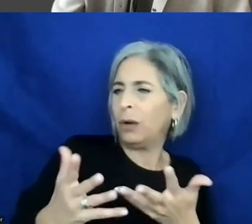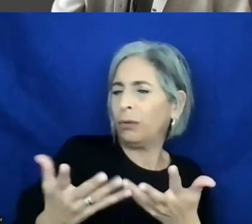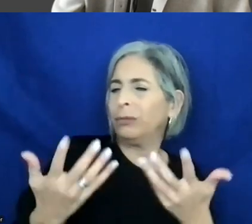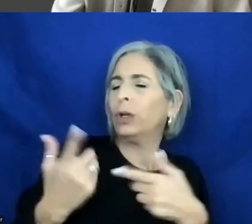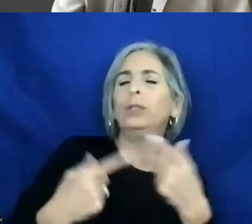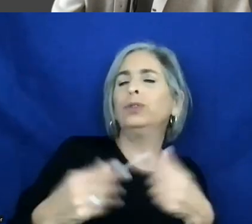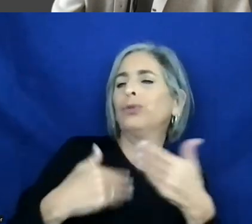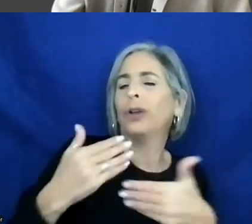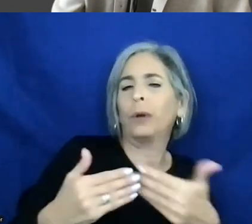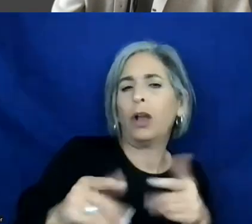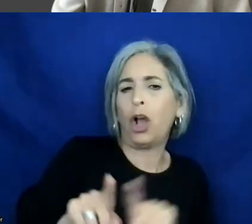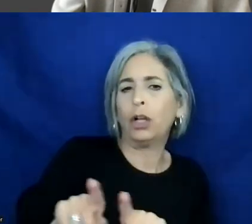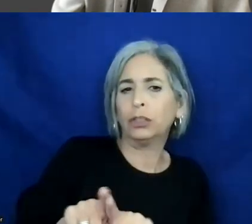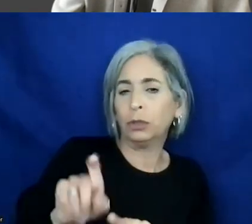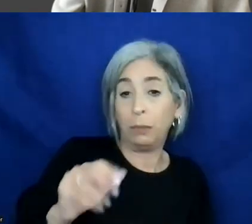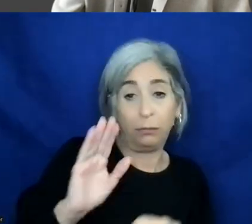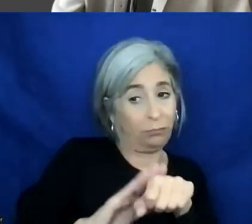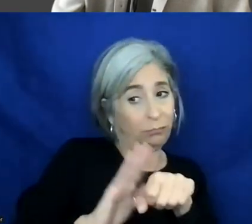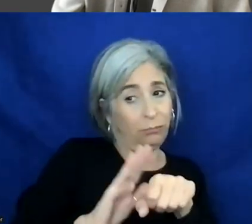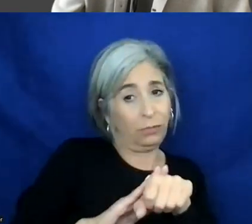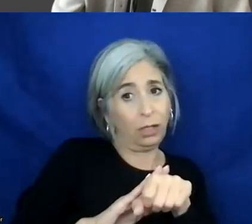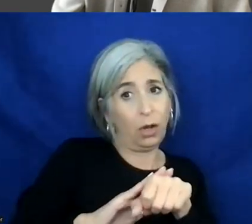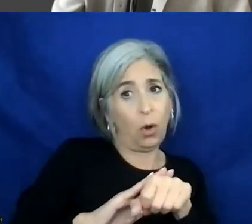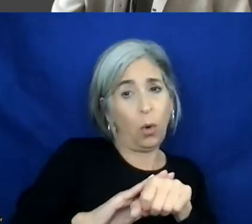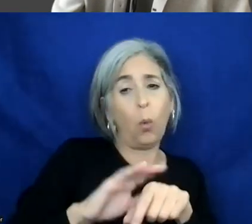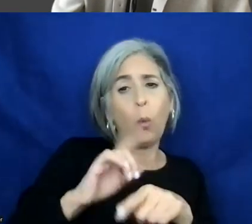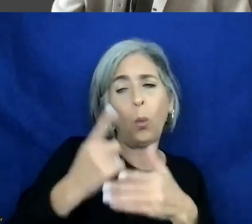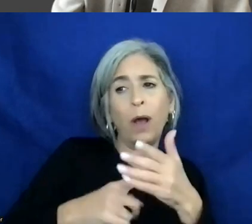You also need to be cautious about what needs to be developed and the business